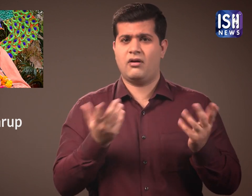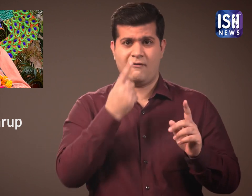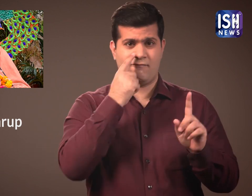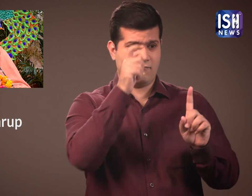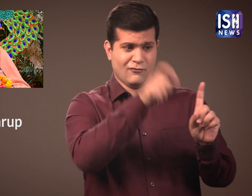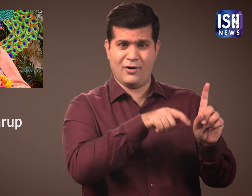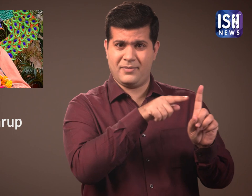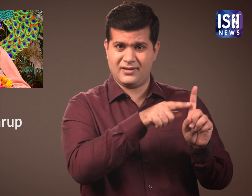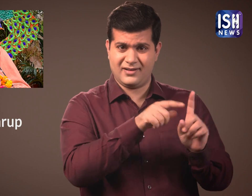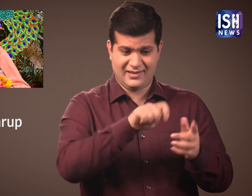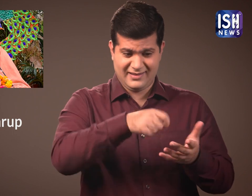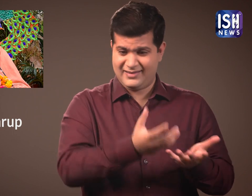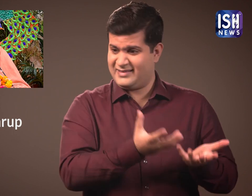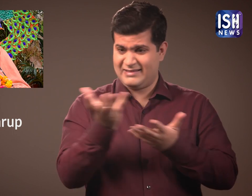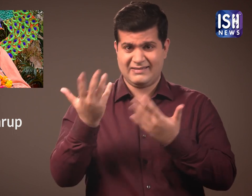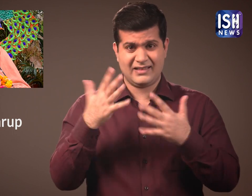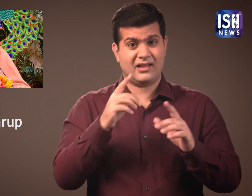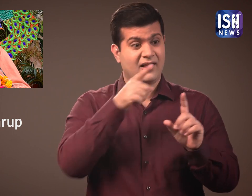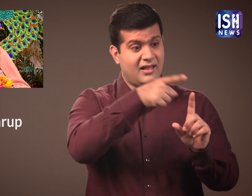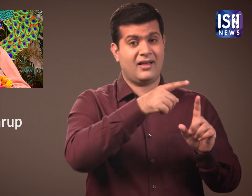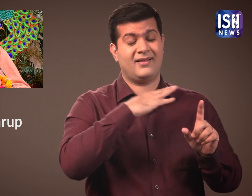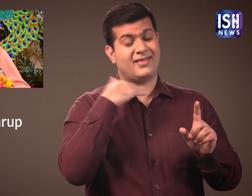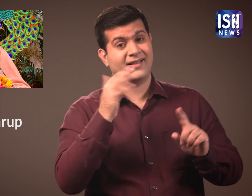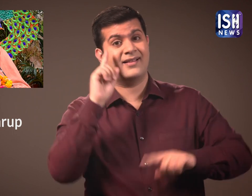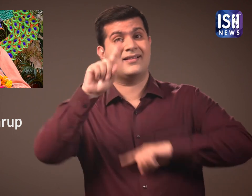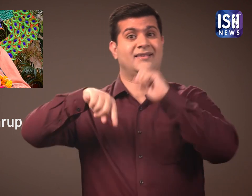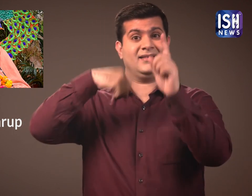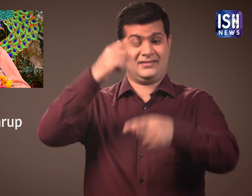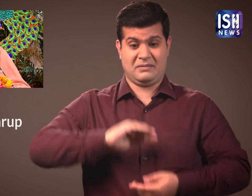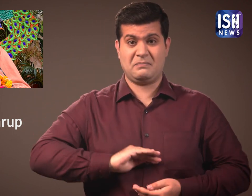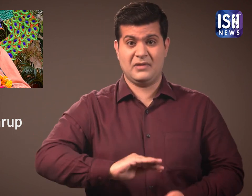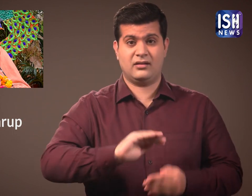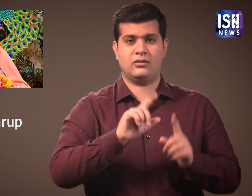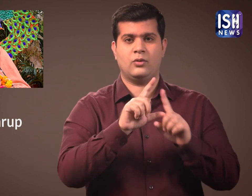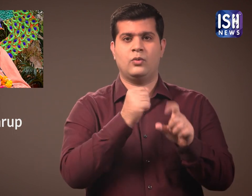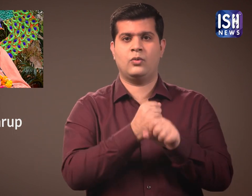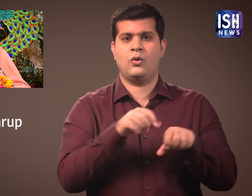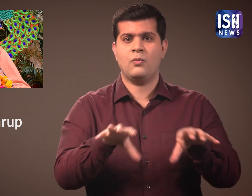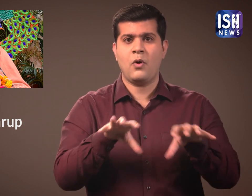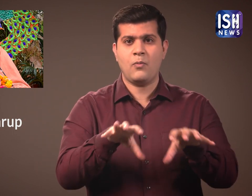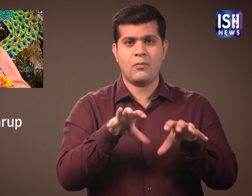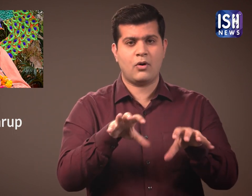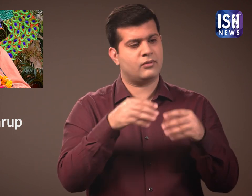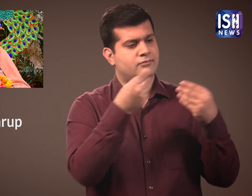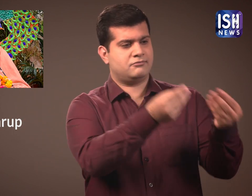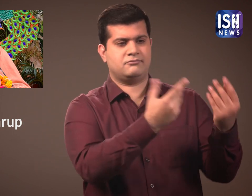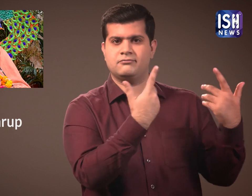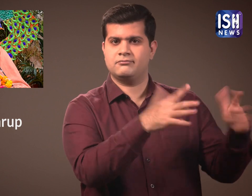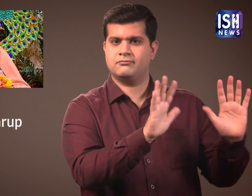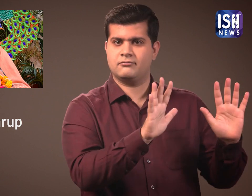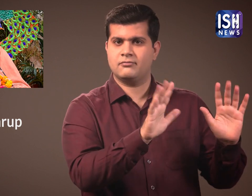The woman who cooks the food will be born as a dog in their next life.